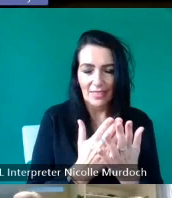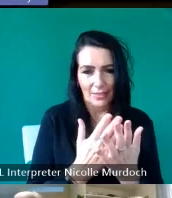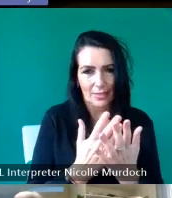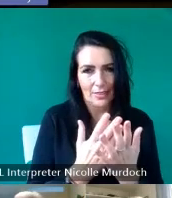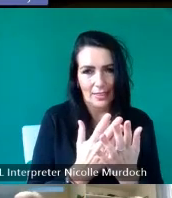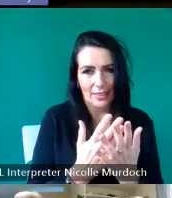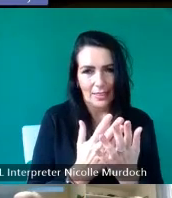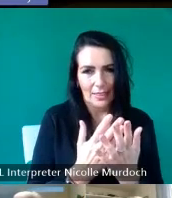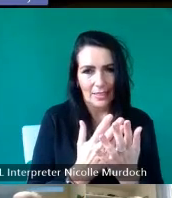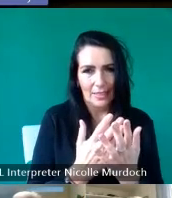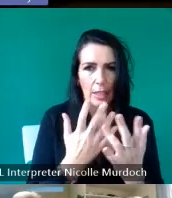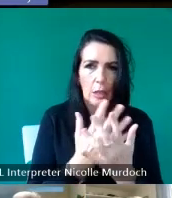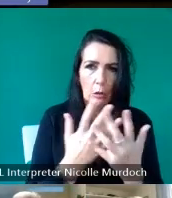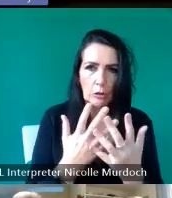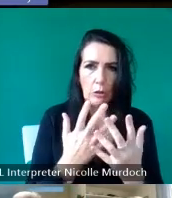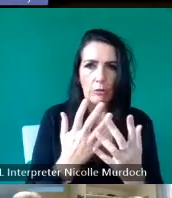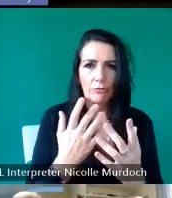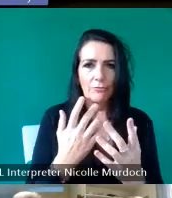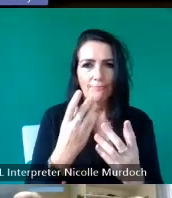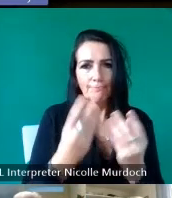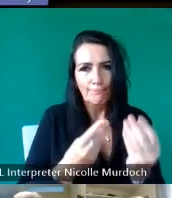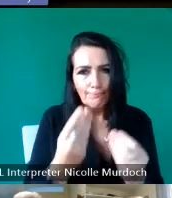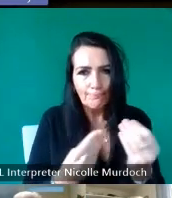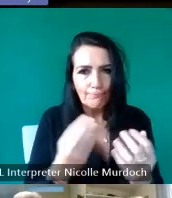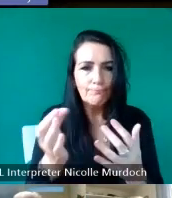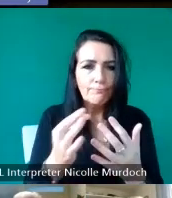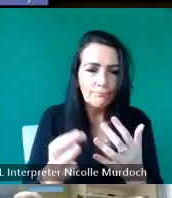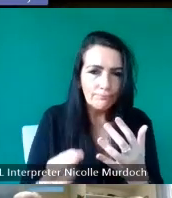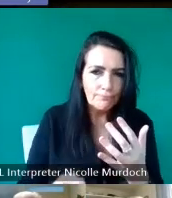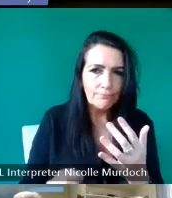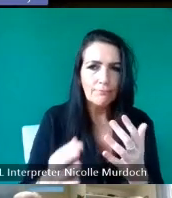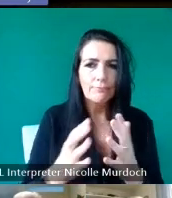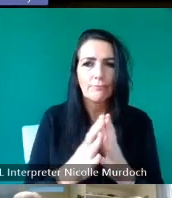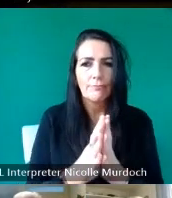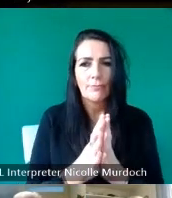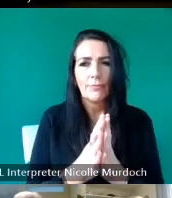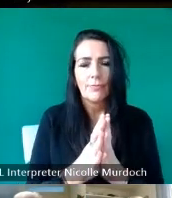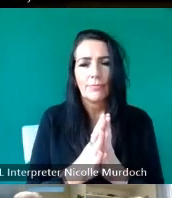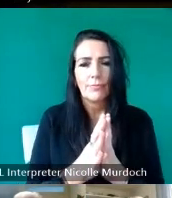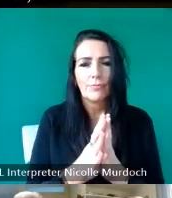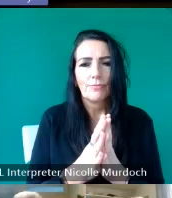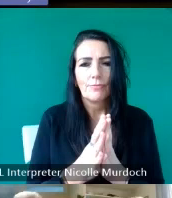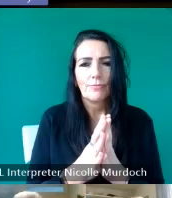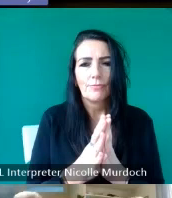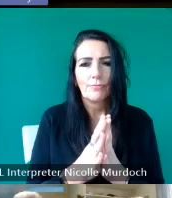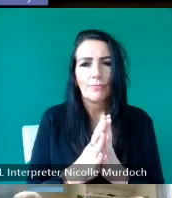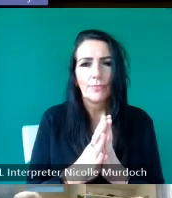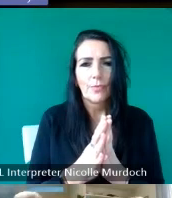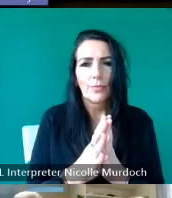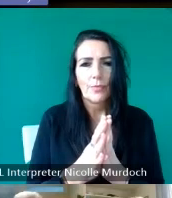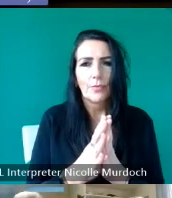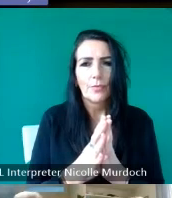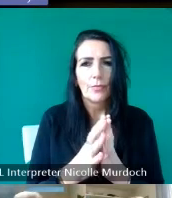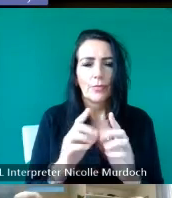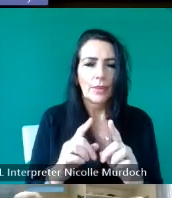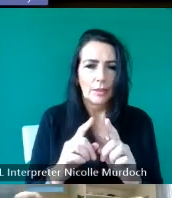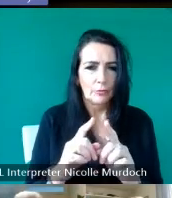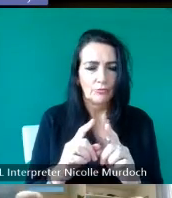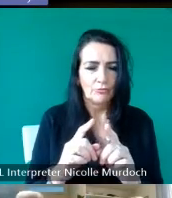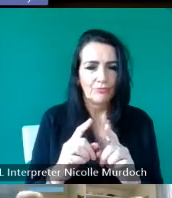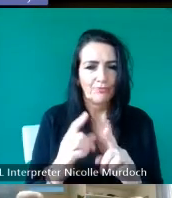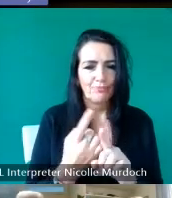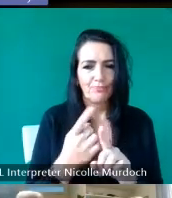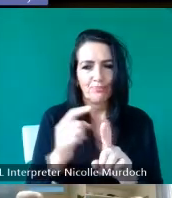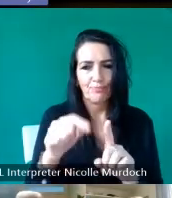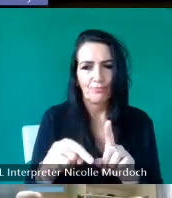traditions for instance in in uh uh you've seen the the the entry about the the cats and Margaret